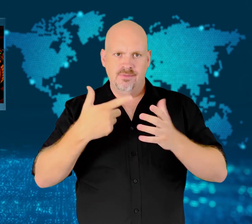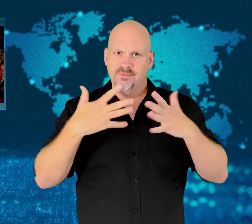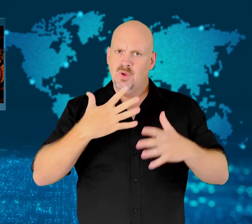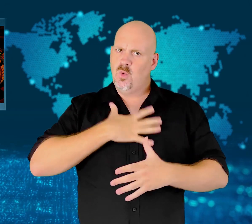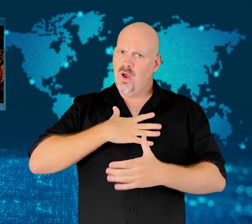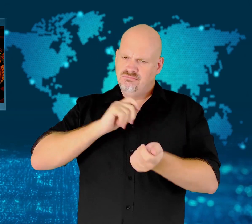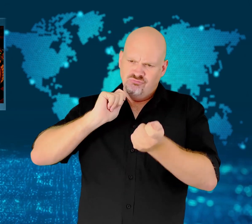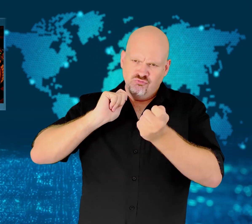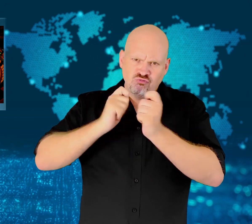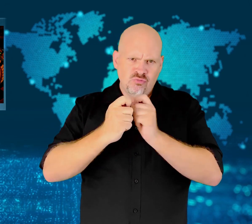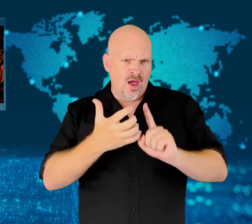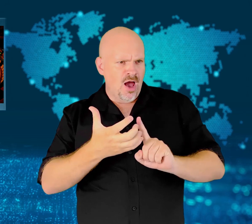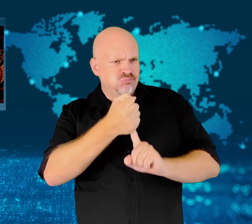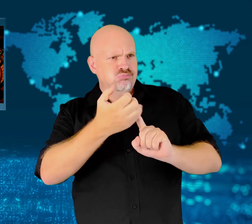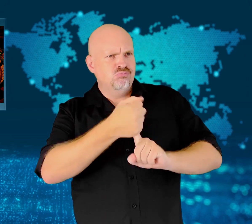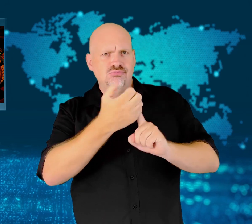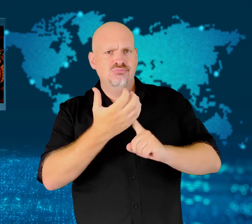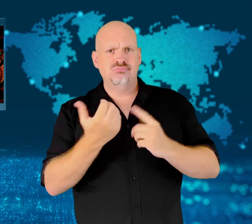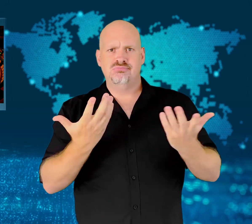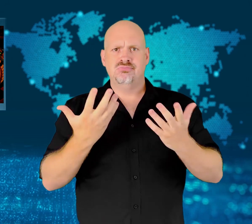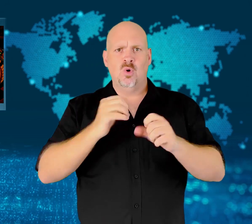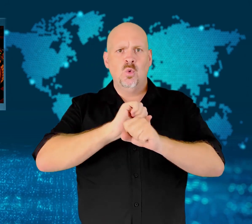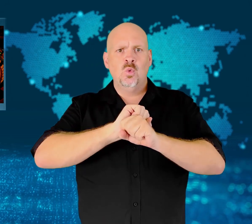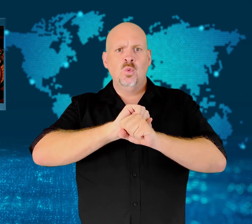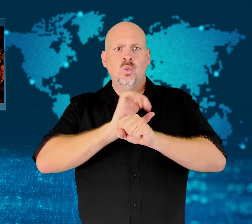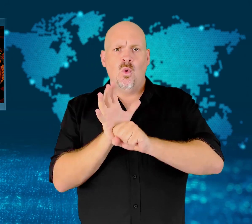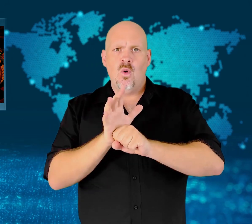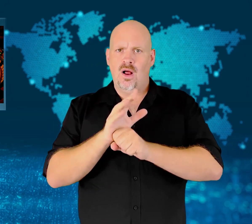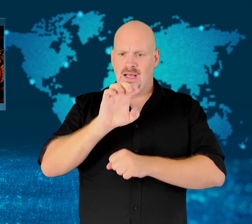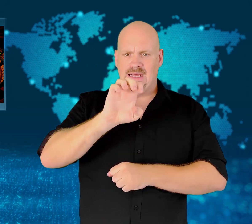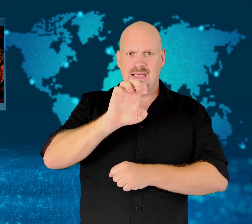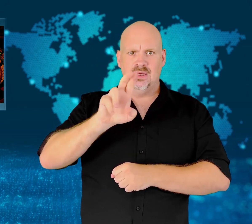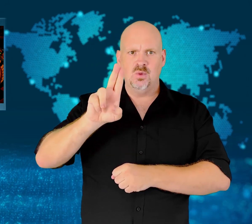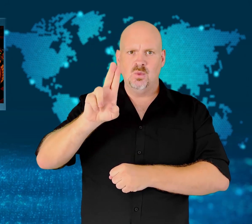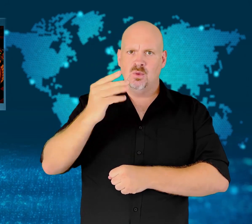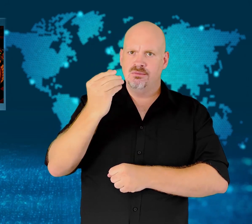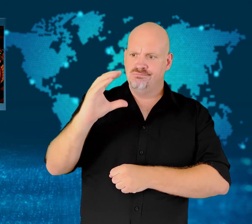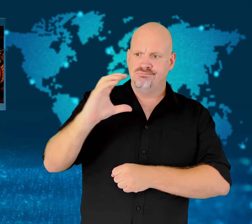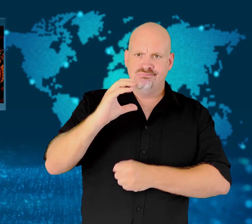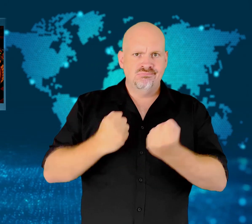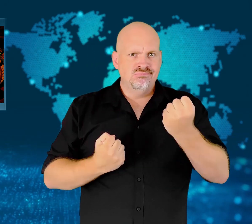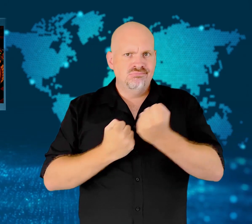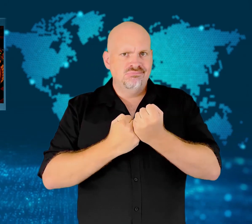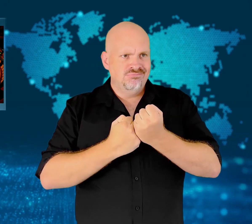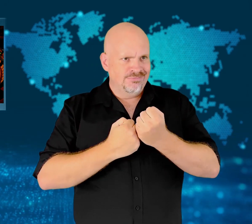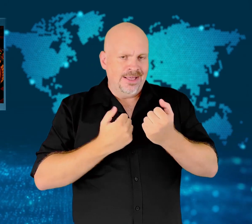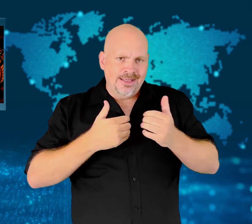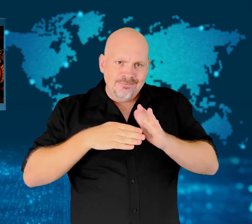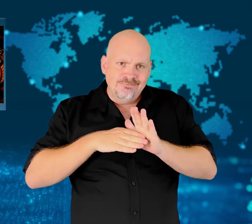targets tied to money from the EU's COVID-19 recovery plan.